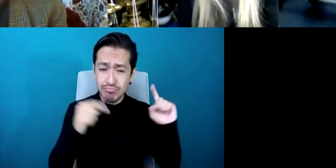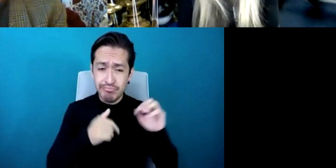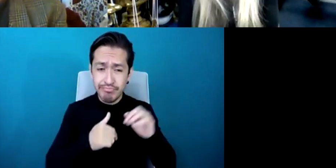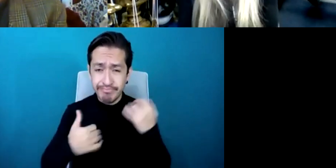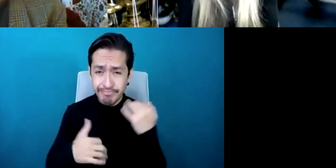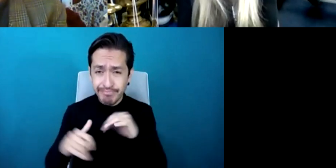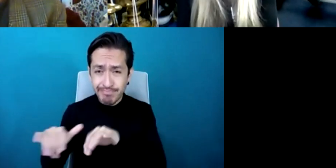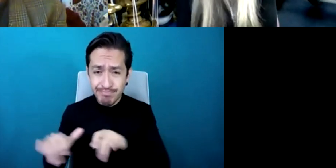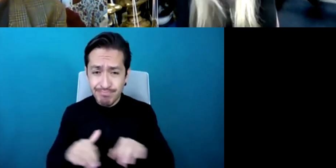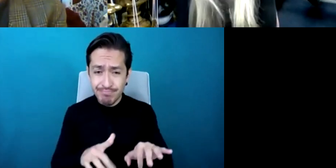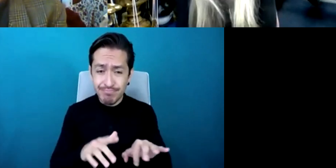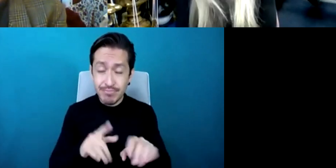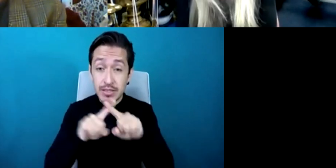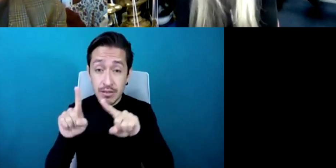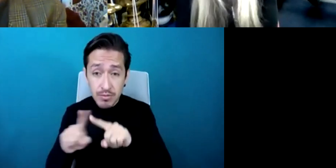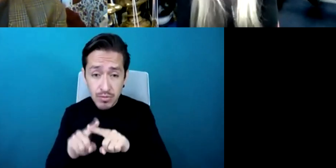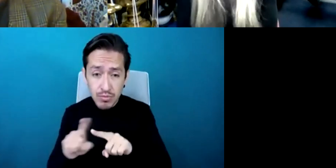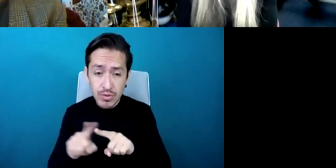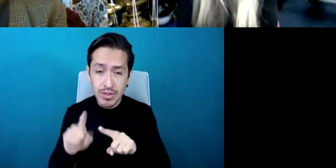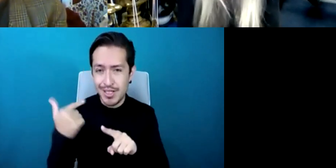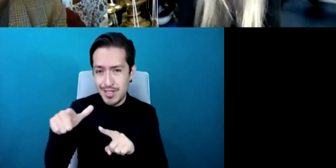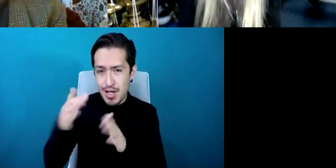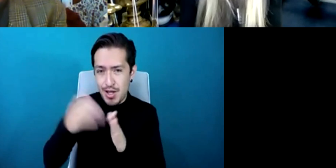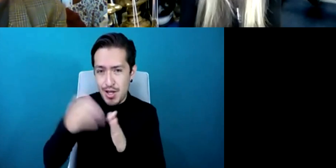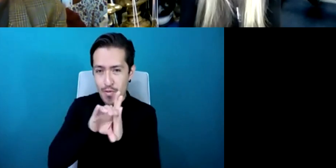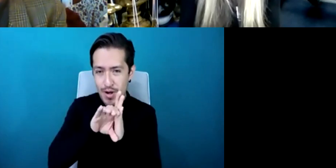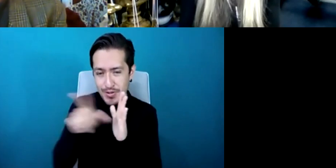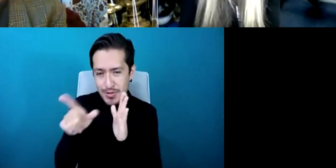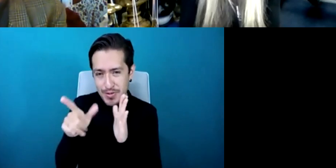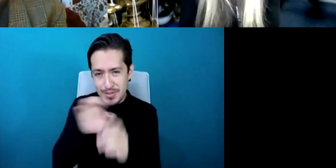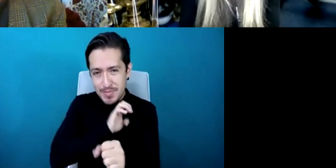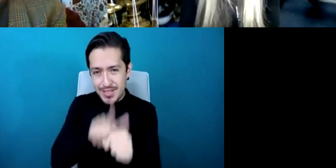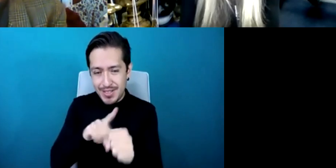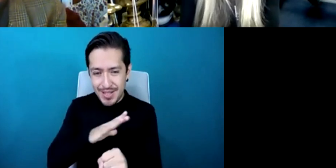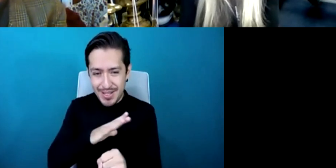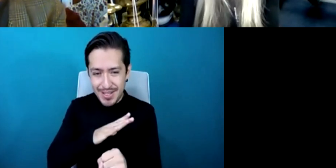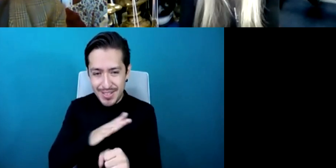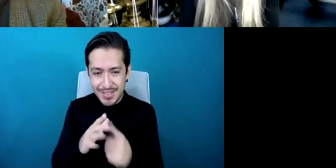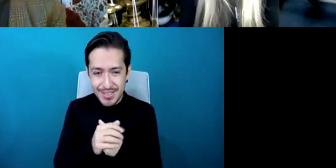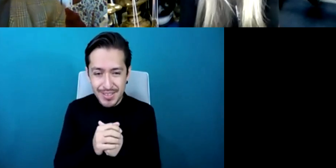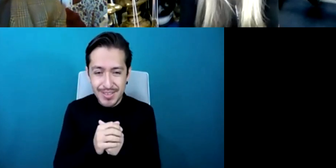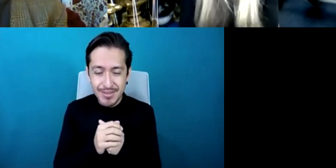instruments in this particular room that I’m in so, lots of shapes and different sizes and colours